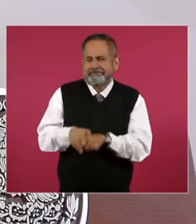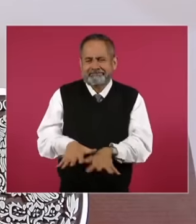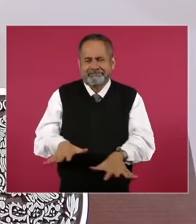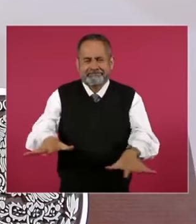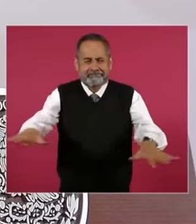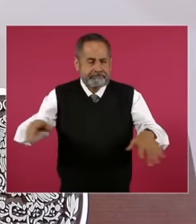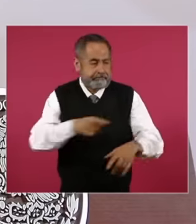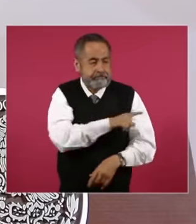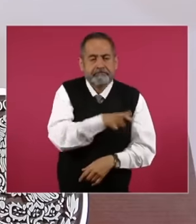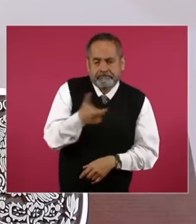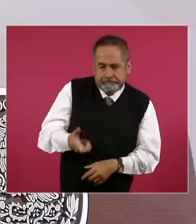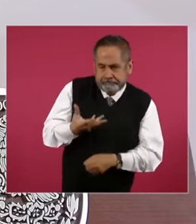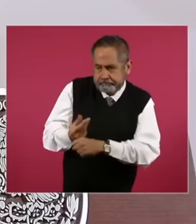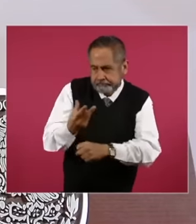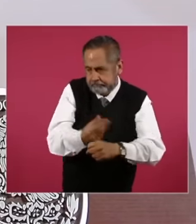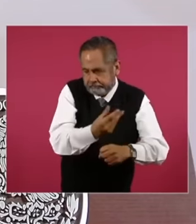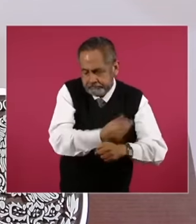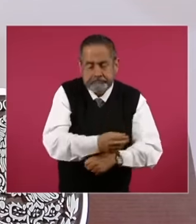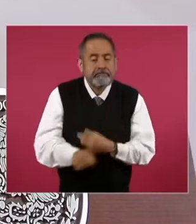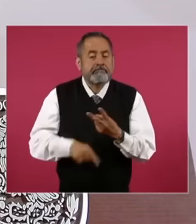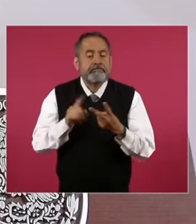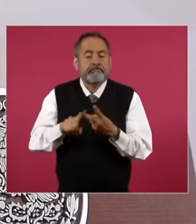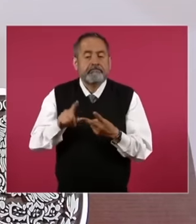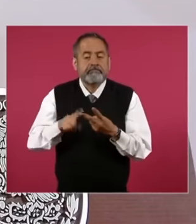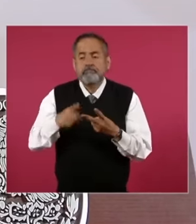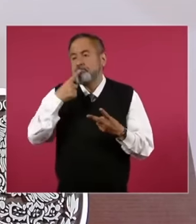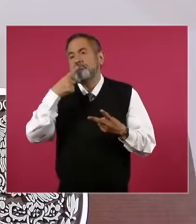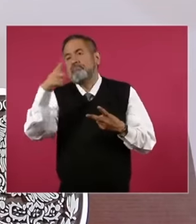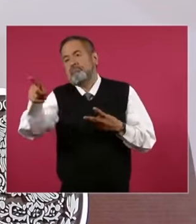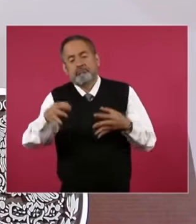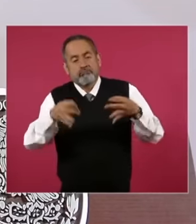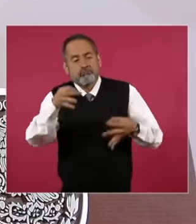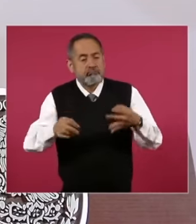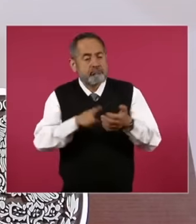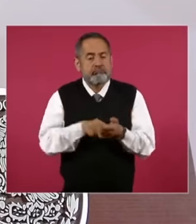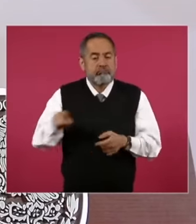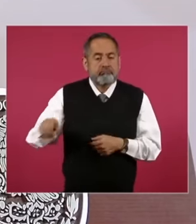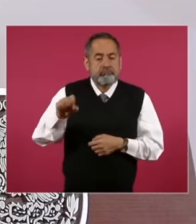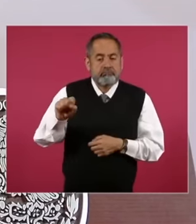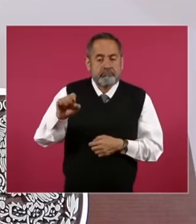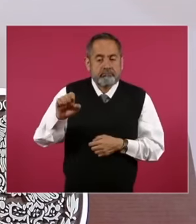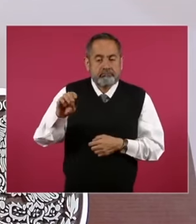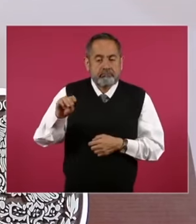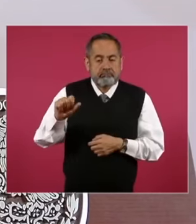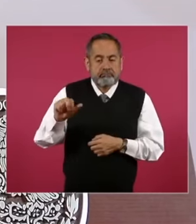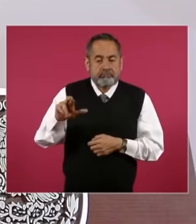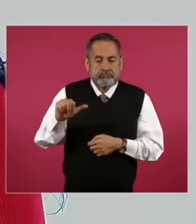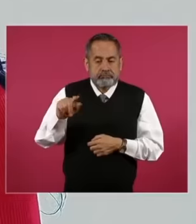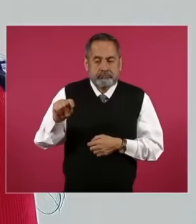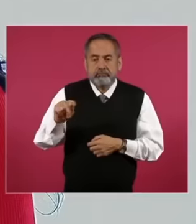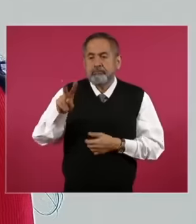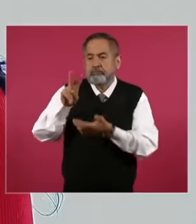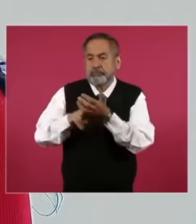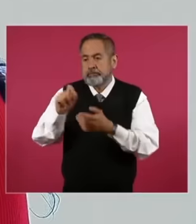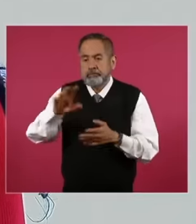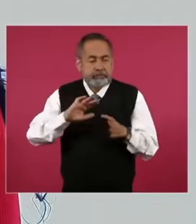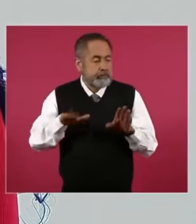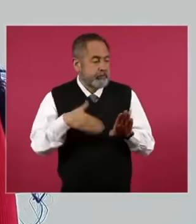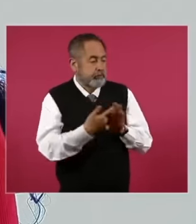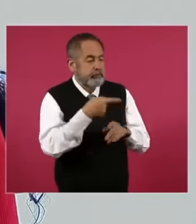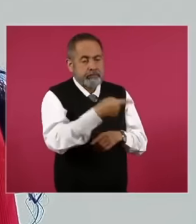a criminal complaint filed by SEMARNAT in 2023 against Grupo México precisely